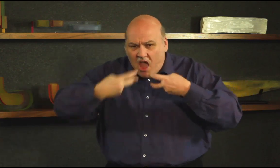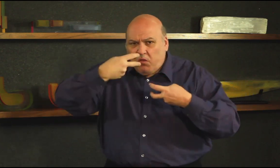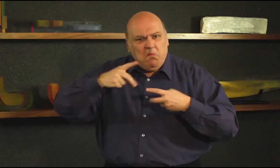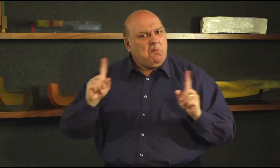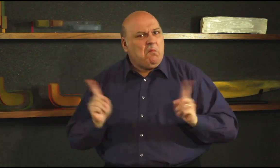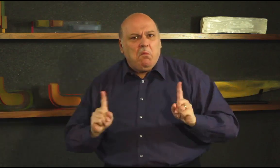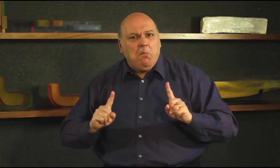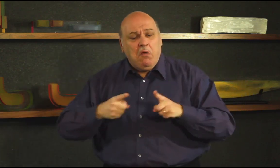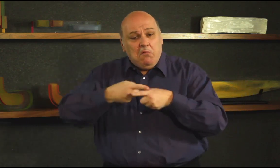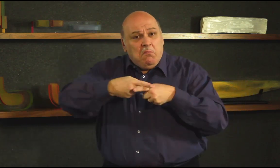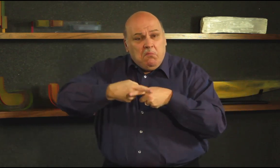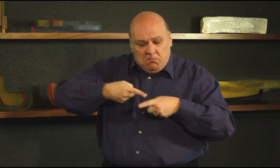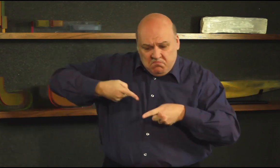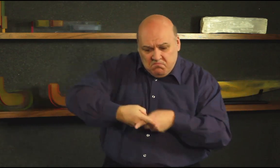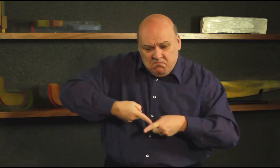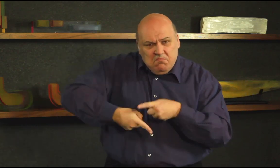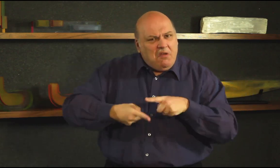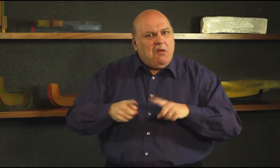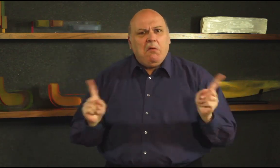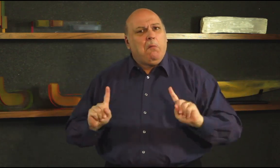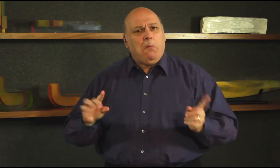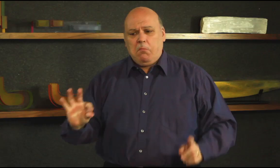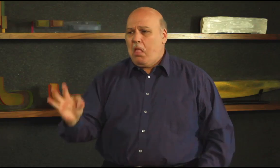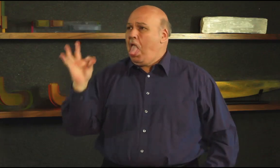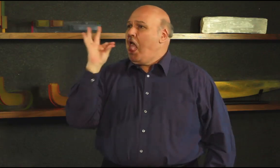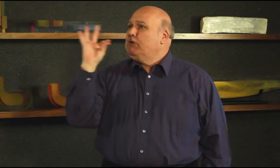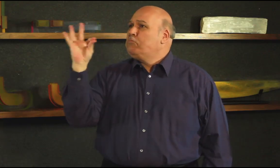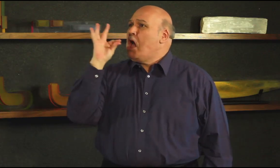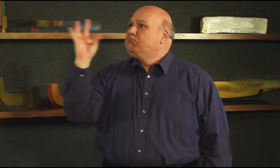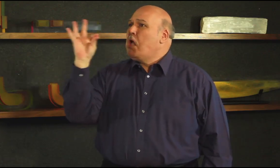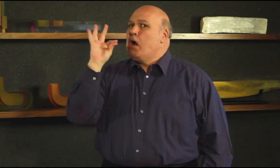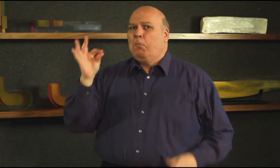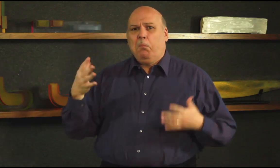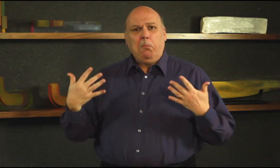is to eat without a knife or fork,